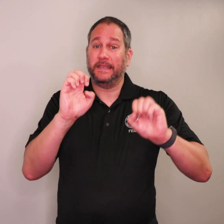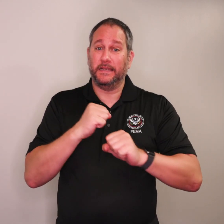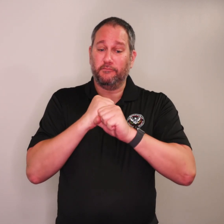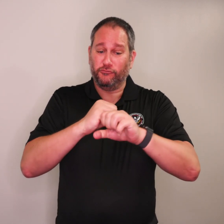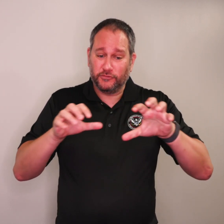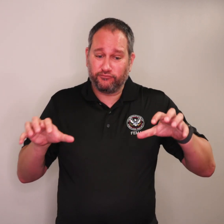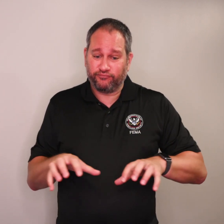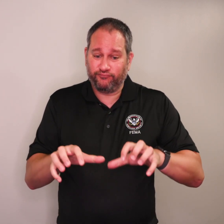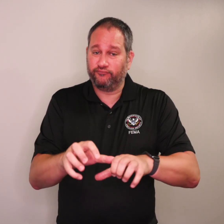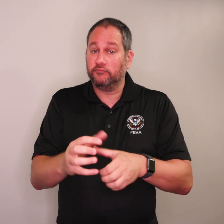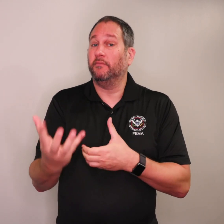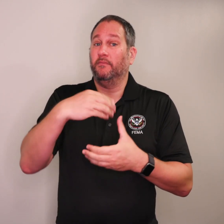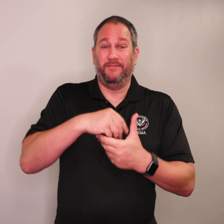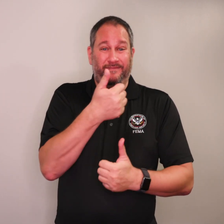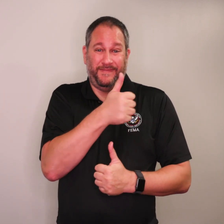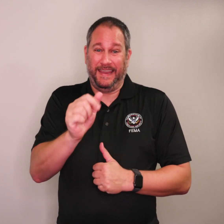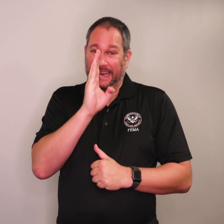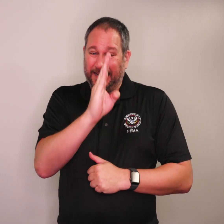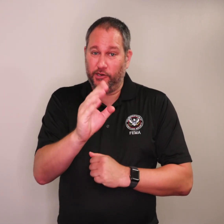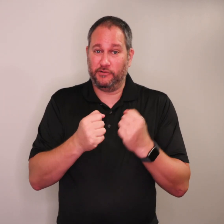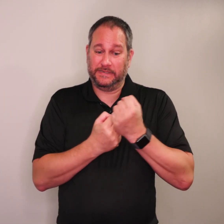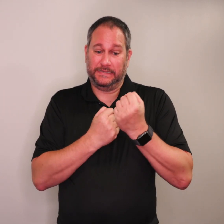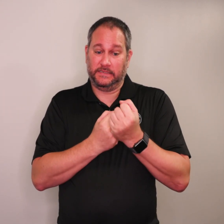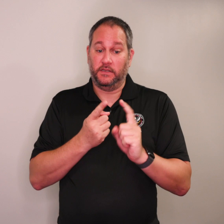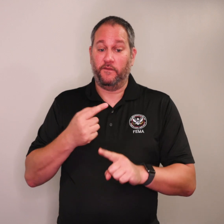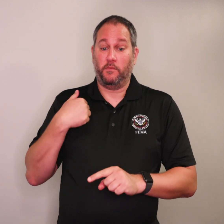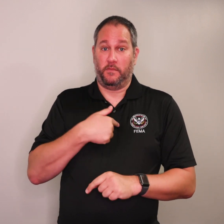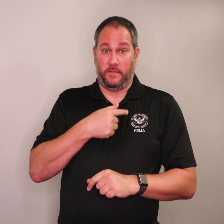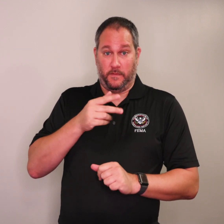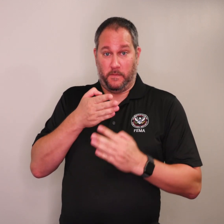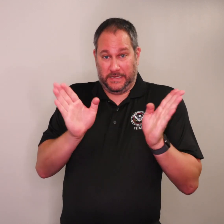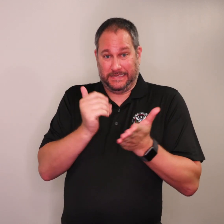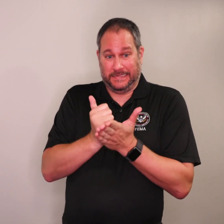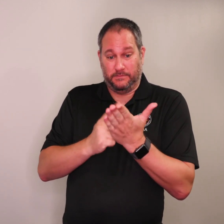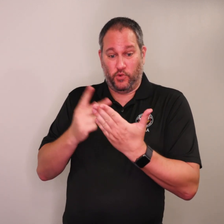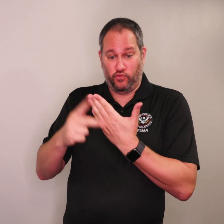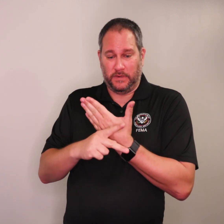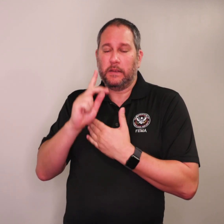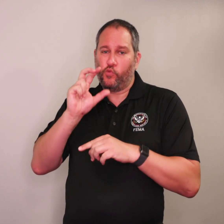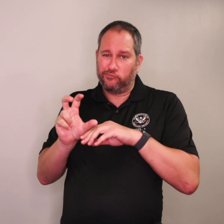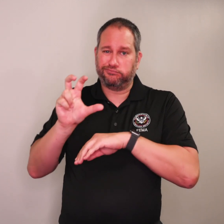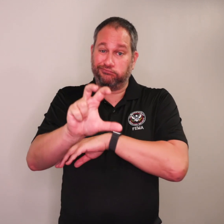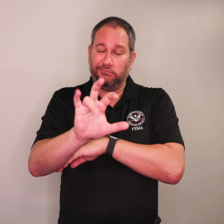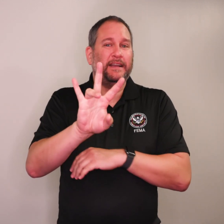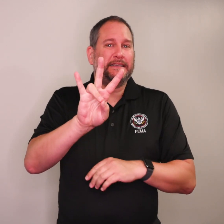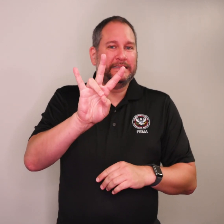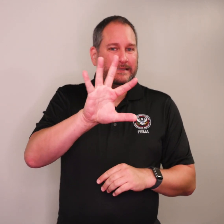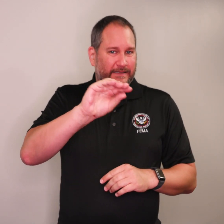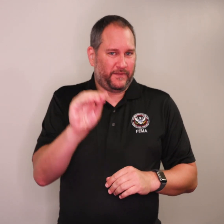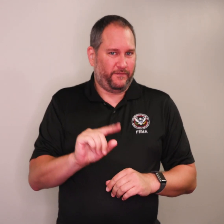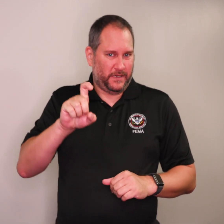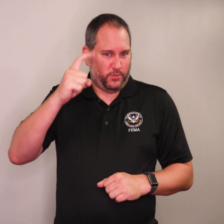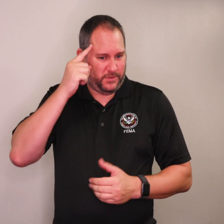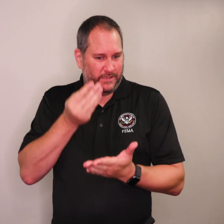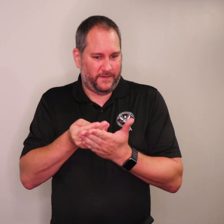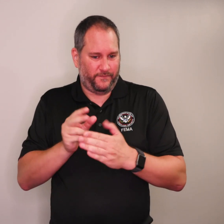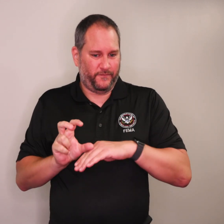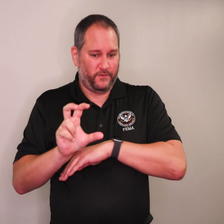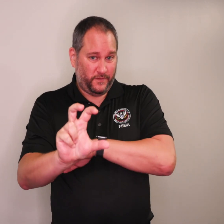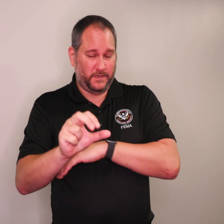Emergency protective measures, including any direct assistance from FEMA's public assistance program, will be provided at 75% federal funding.